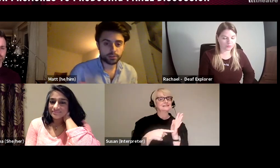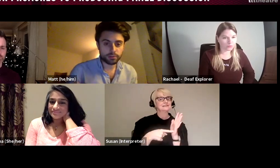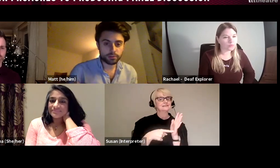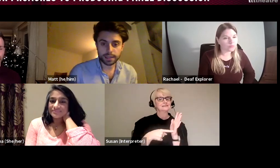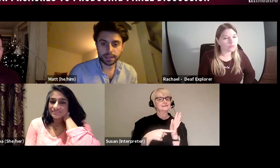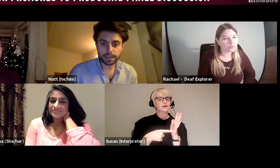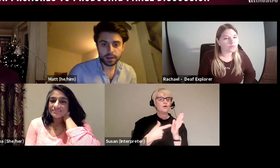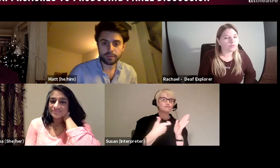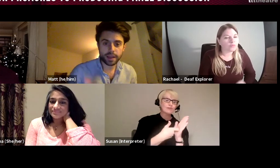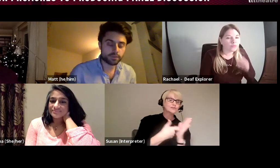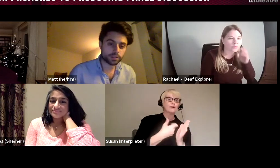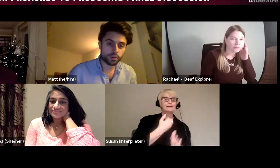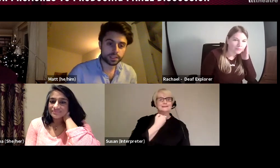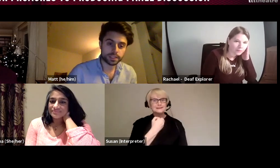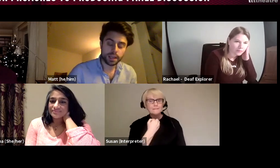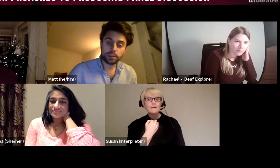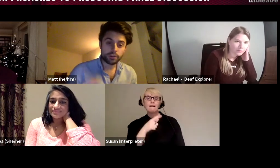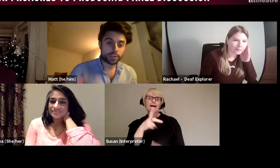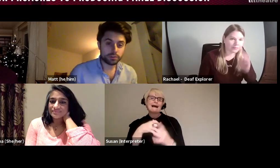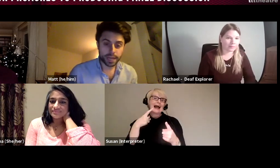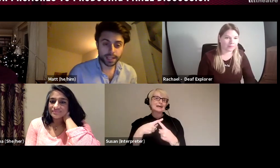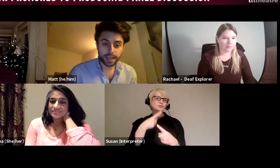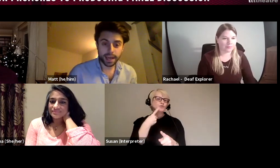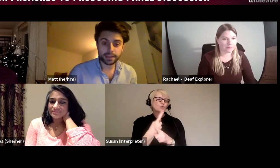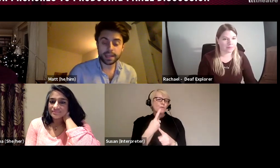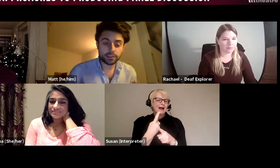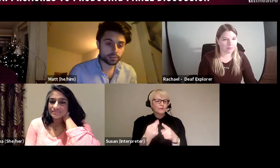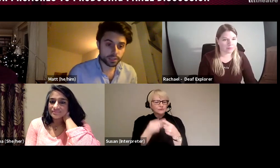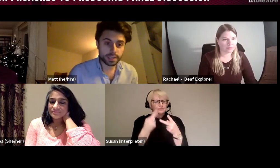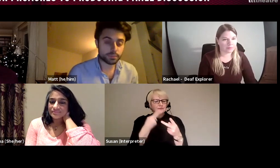have been talking about, any of those qualities, you're a huge asset and the industry needs more